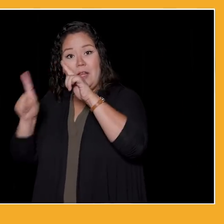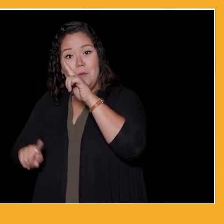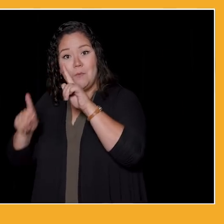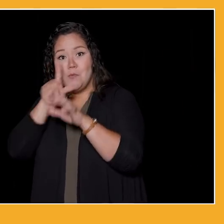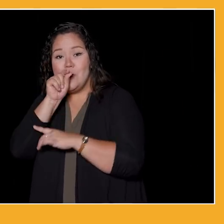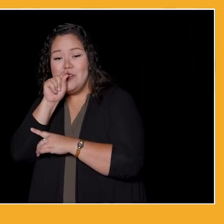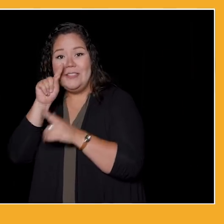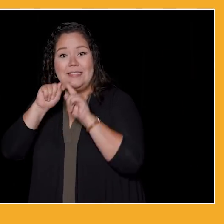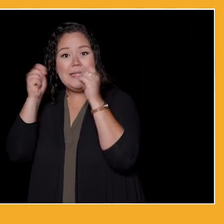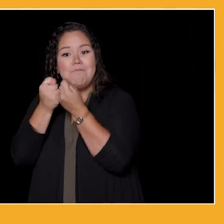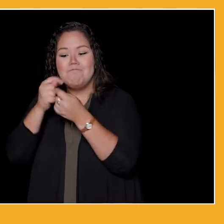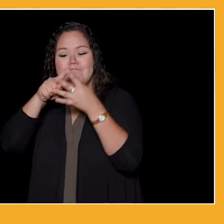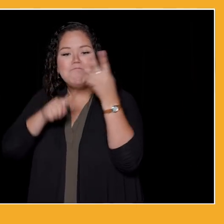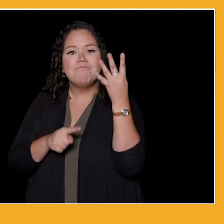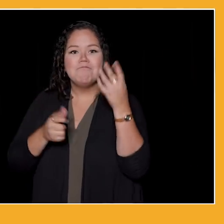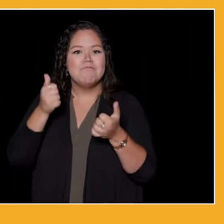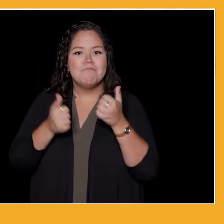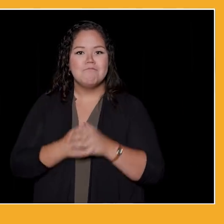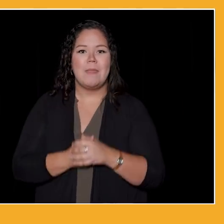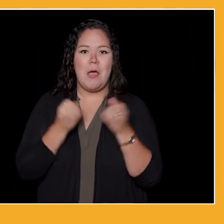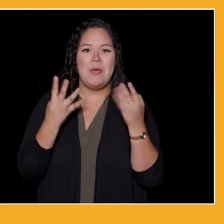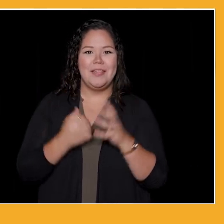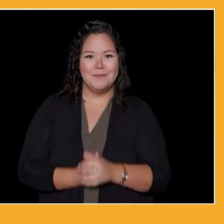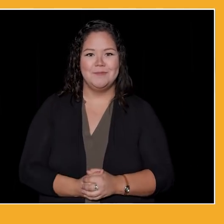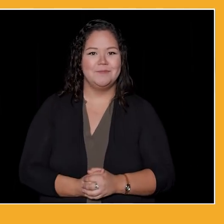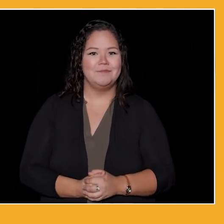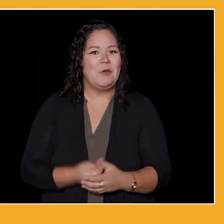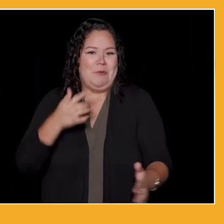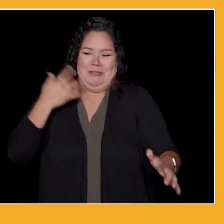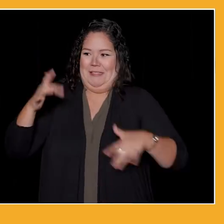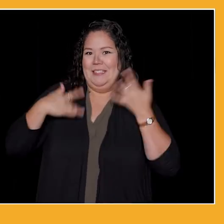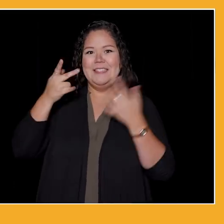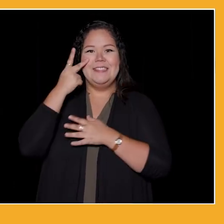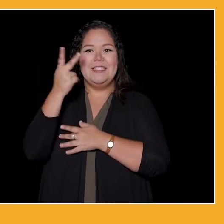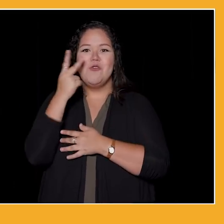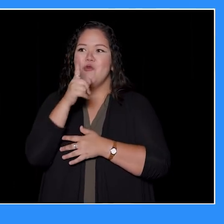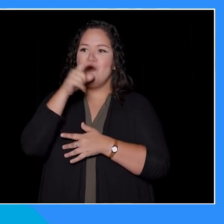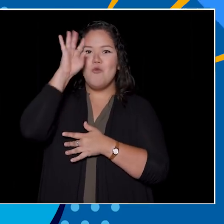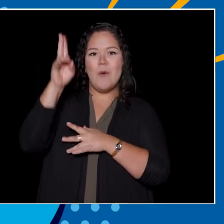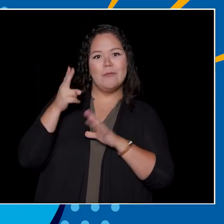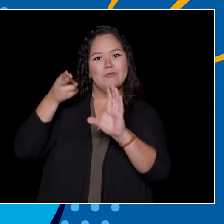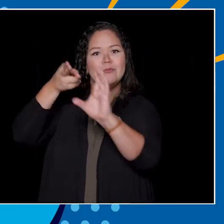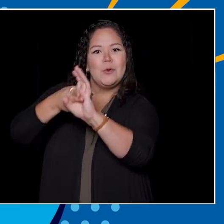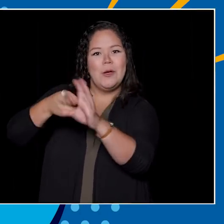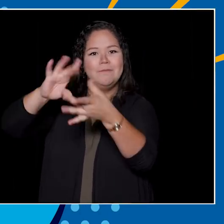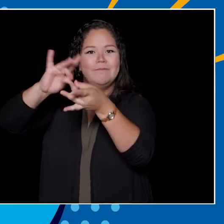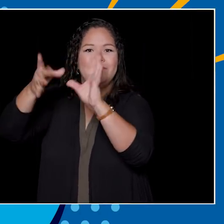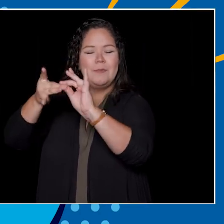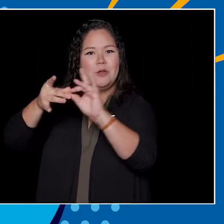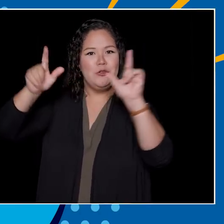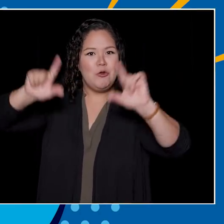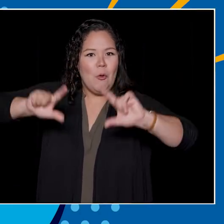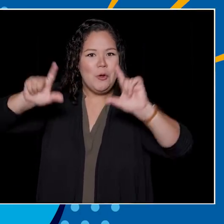C, 58 or D, 72? We cannot wait to see which of our athletes will be going to Tokyo next year and cheering them on.